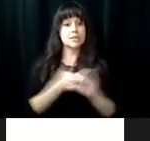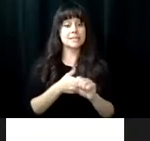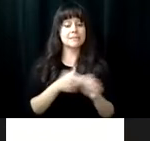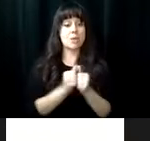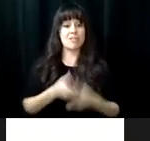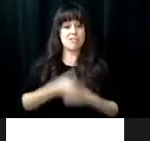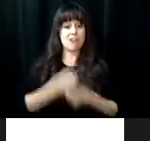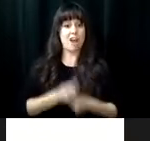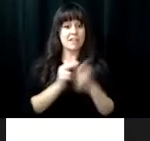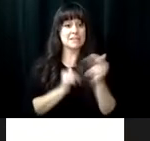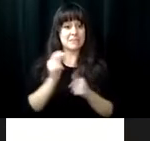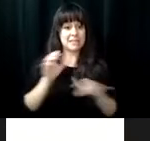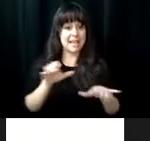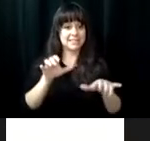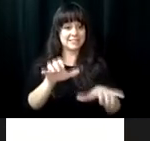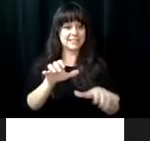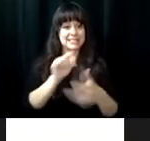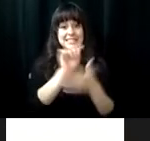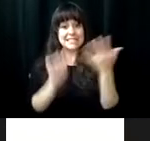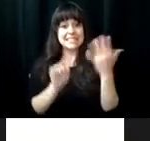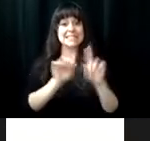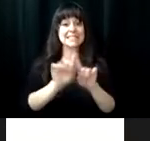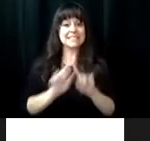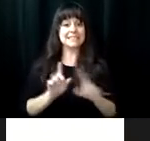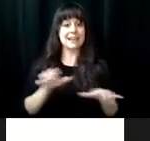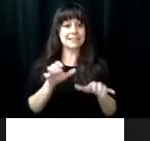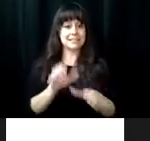and cleaning, accessing technology and job readiness